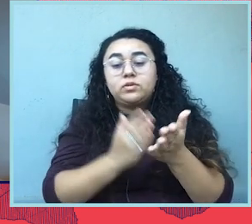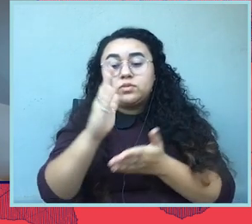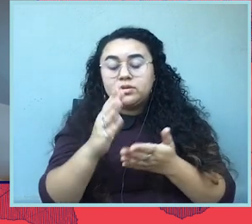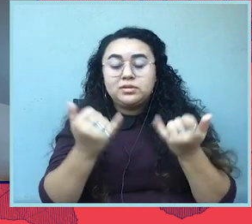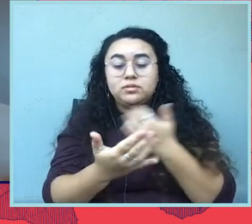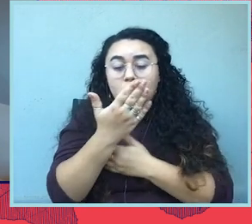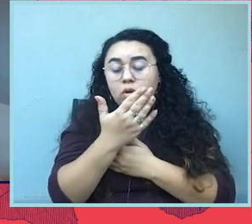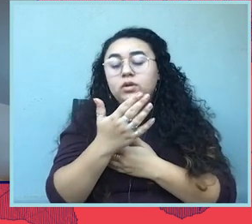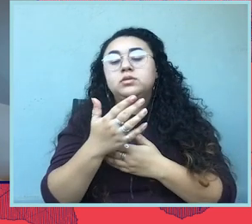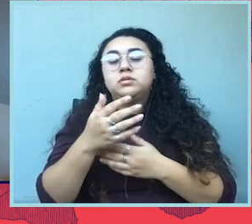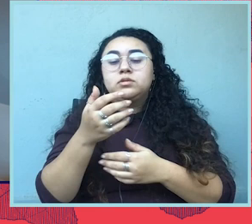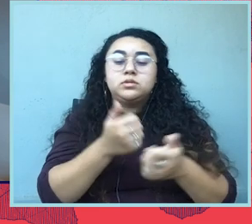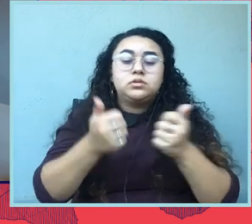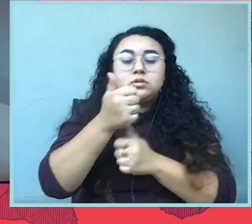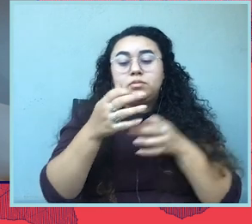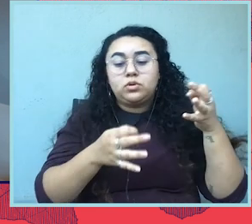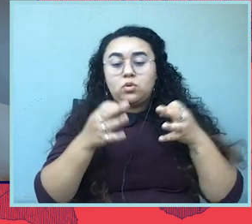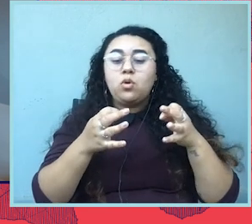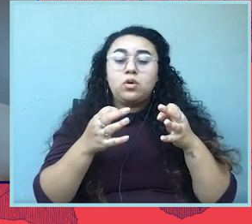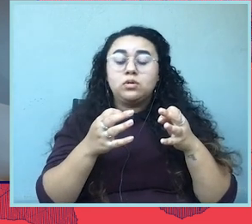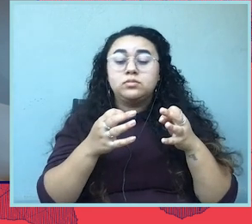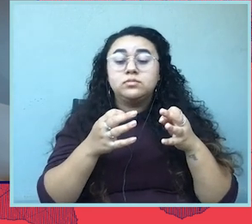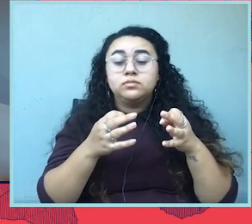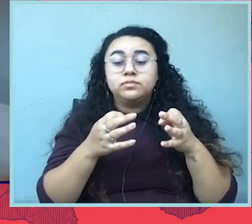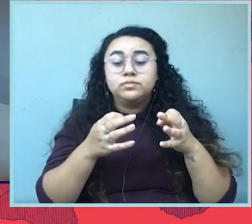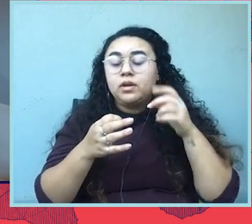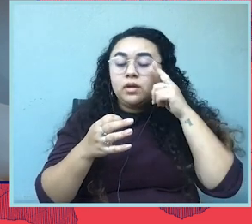With This Morning Supreme Court hearing about Texas's abortion ban, let's start with Brigitte